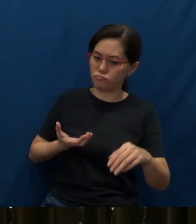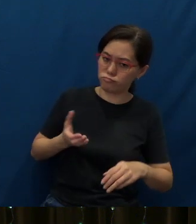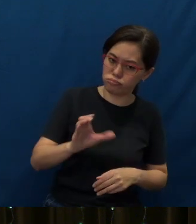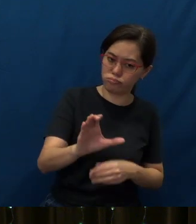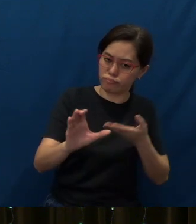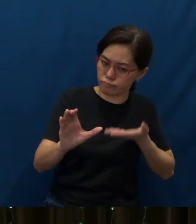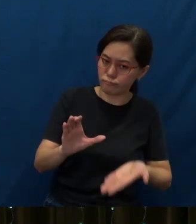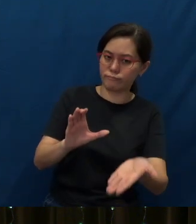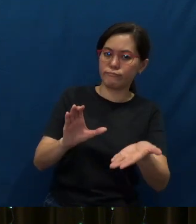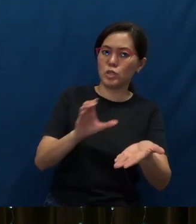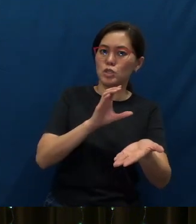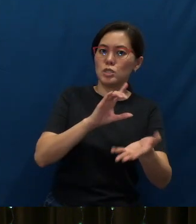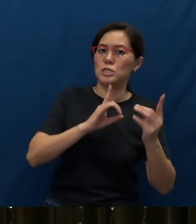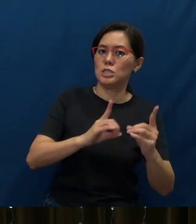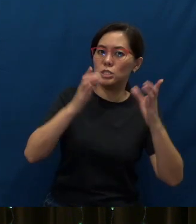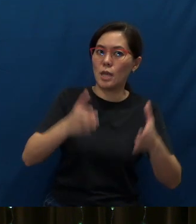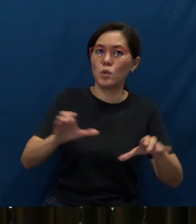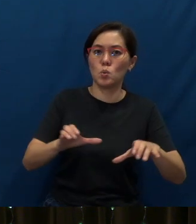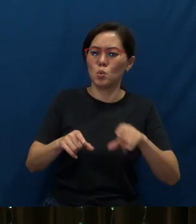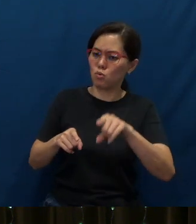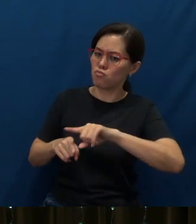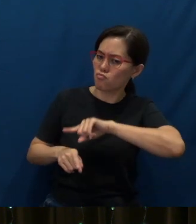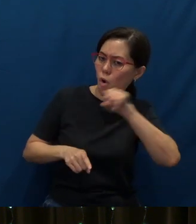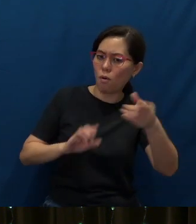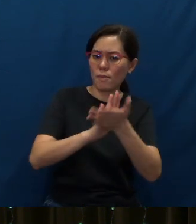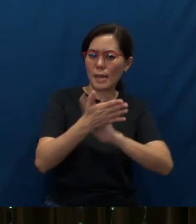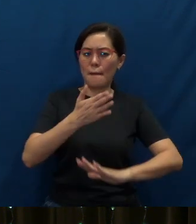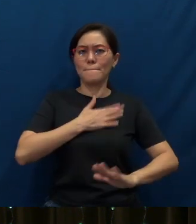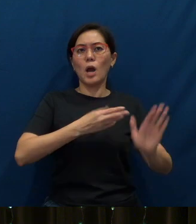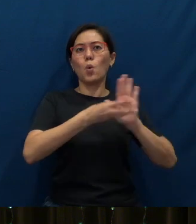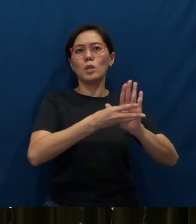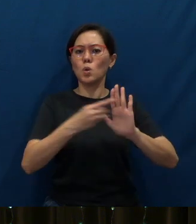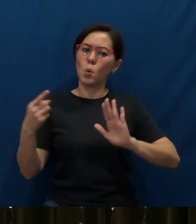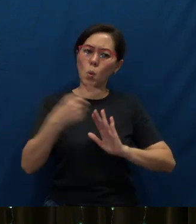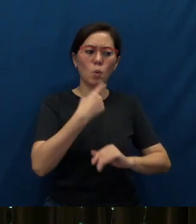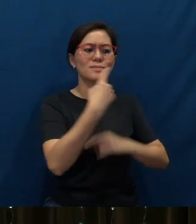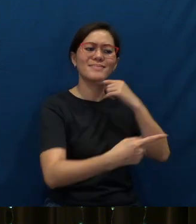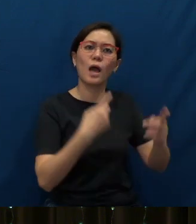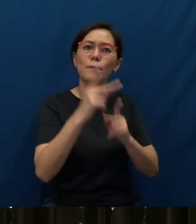with: “You will be My witnesses…” “Go and tell the people that you meet who I really am